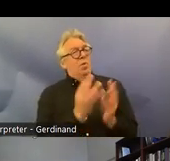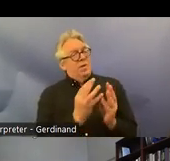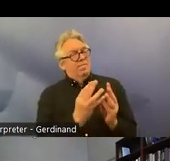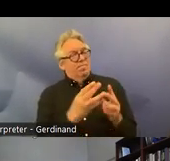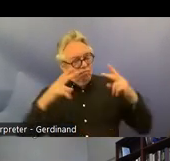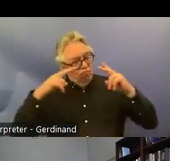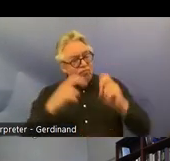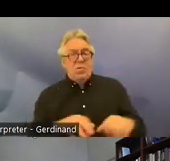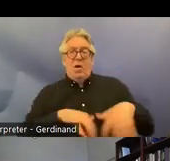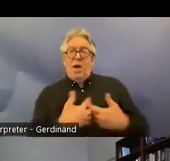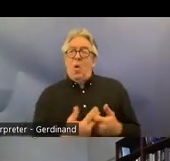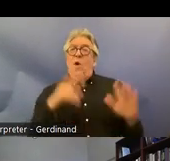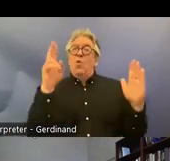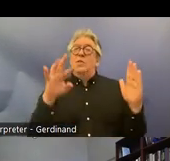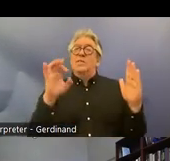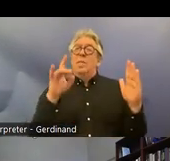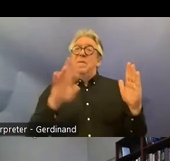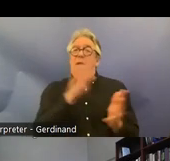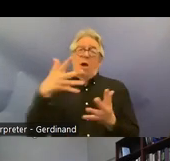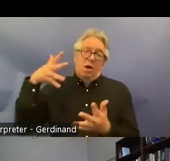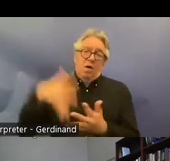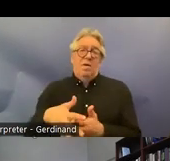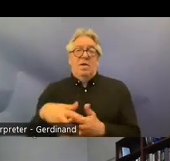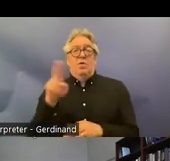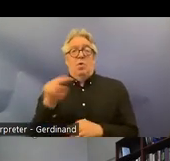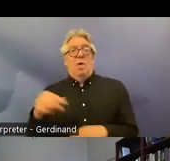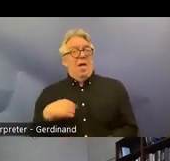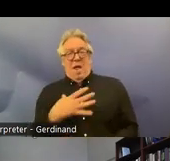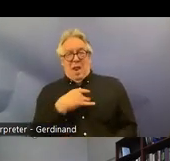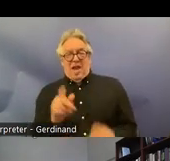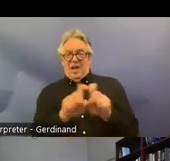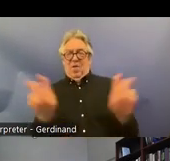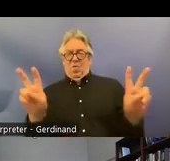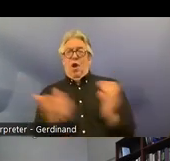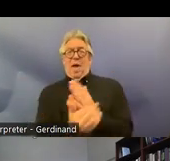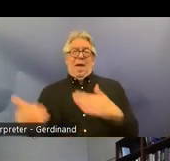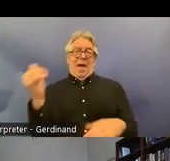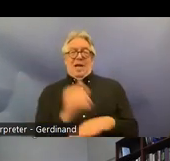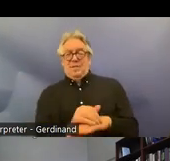law I don't really like the term expert committee because we are no more experts